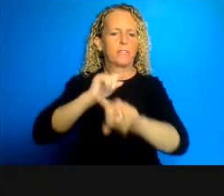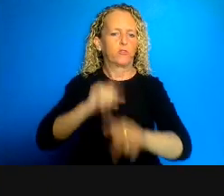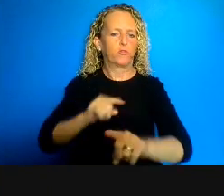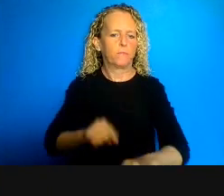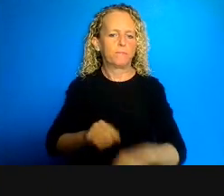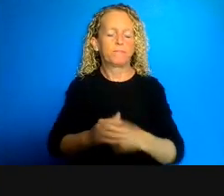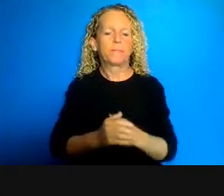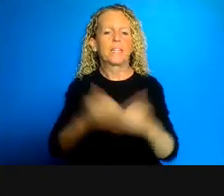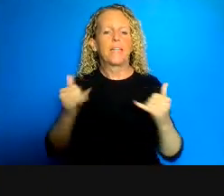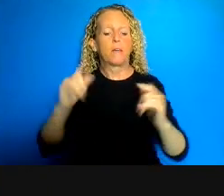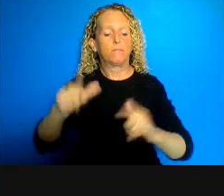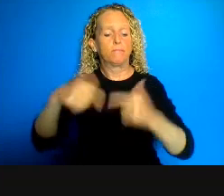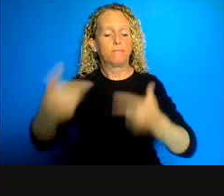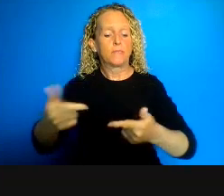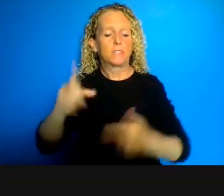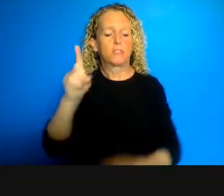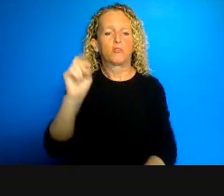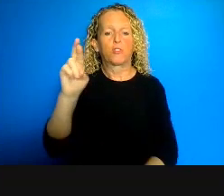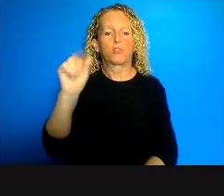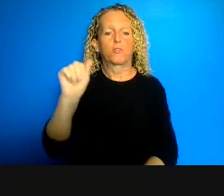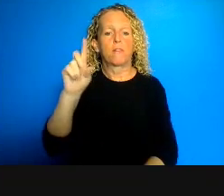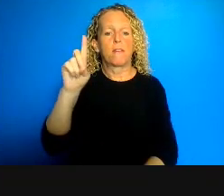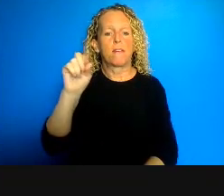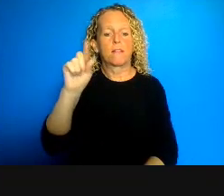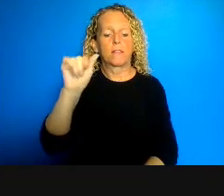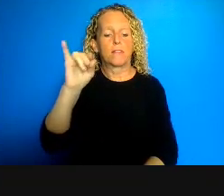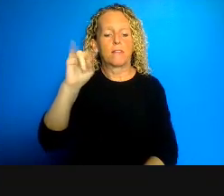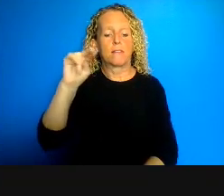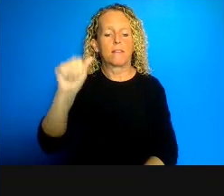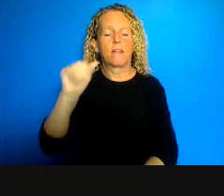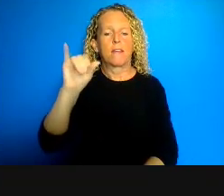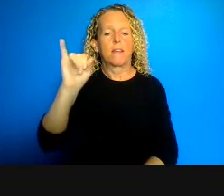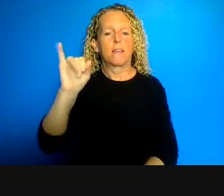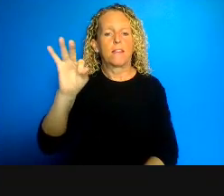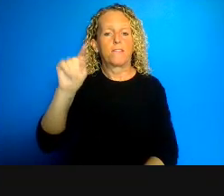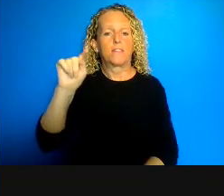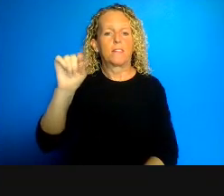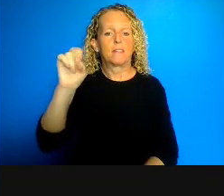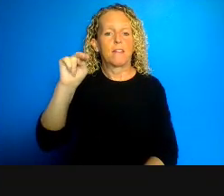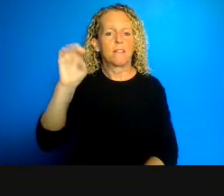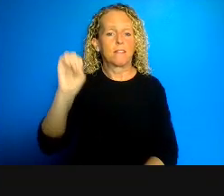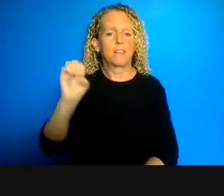Adelina Iftene to begin our episode by discussing how the spread of COVID-19